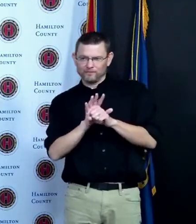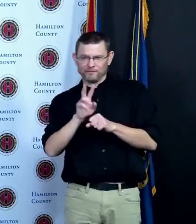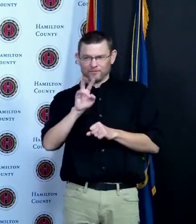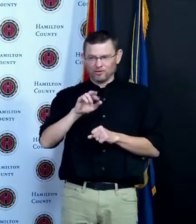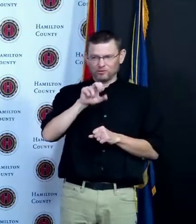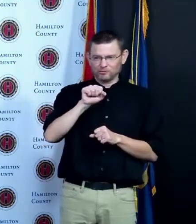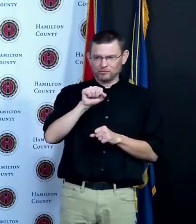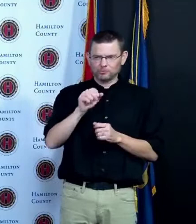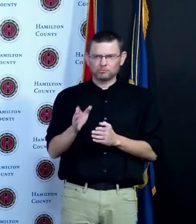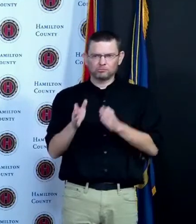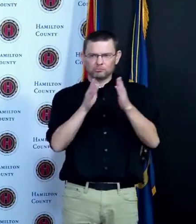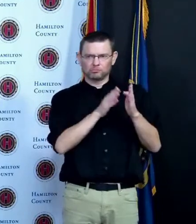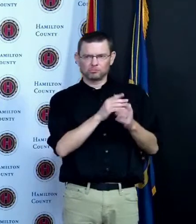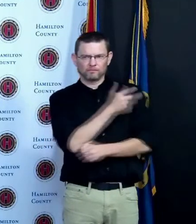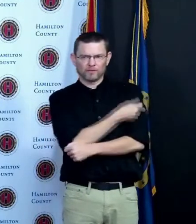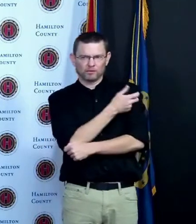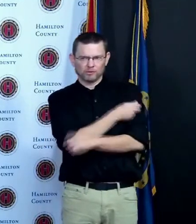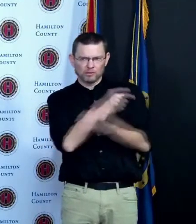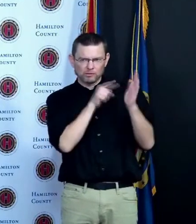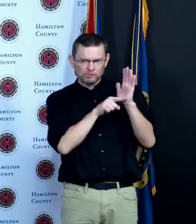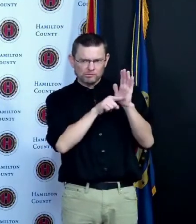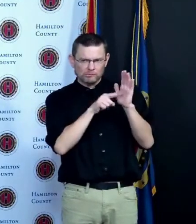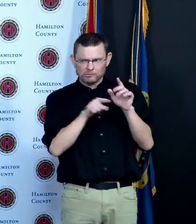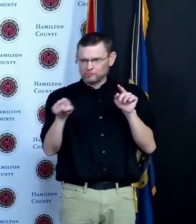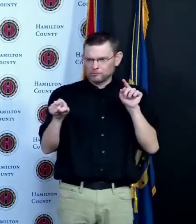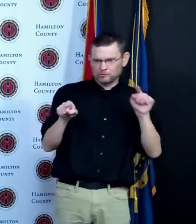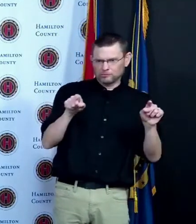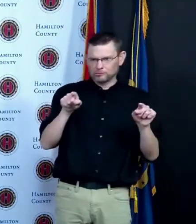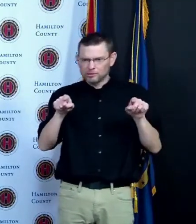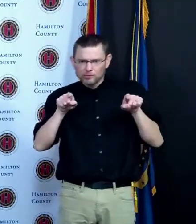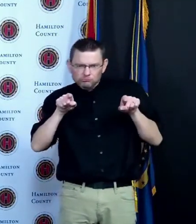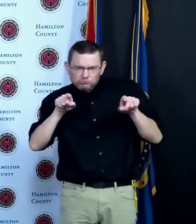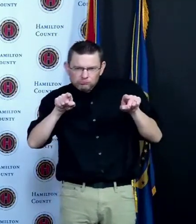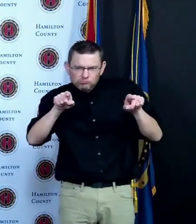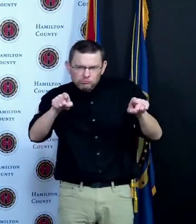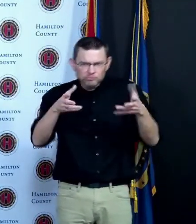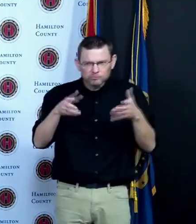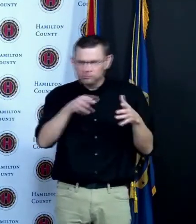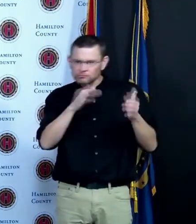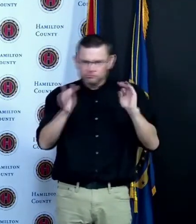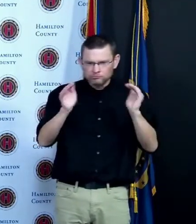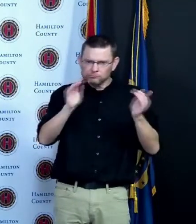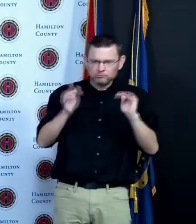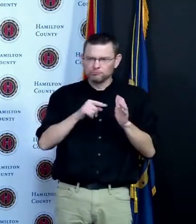many of the illnesses that you referenced happened early on the pandemic as early as February of 2020